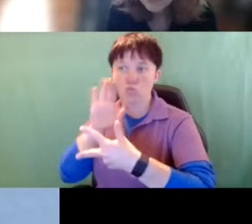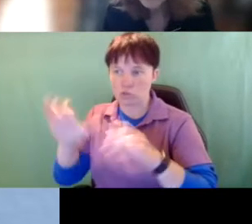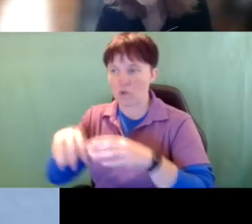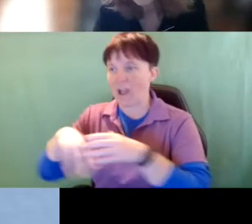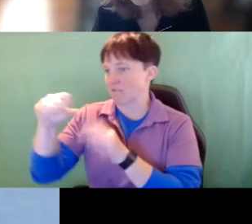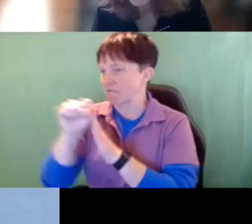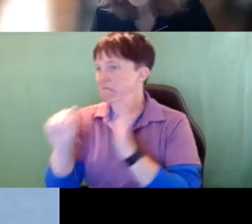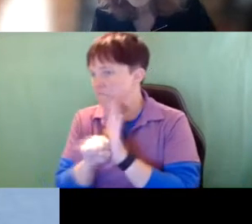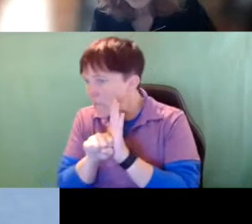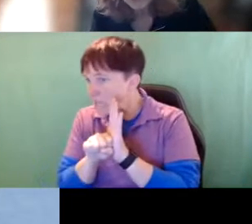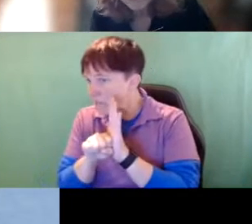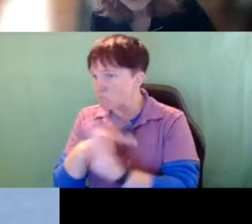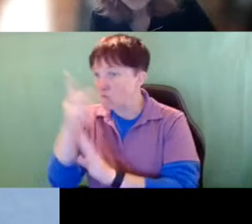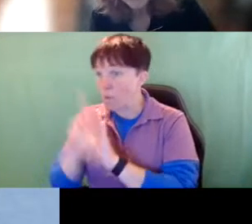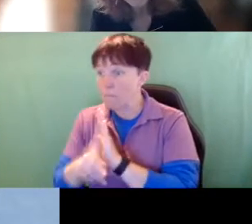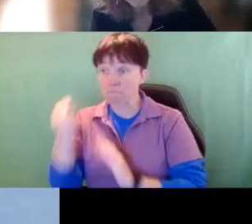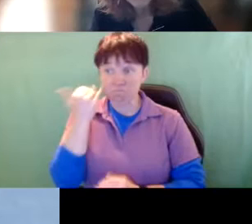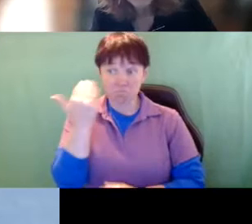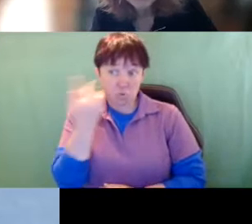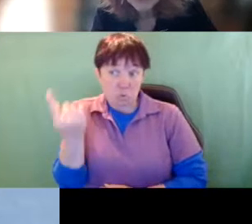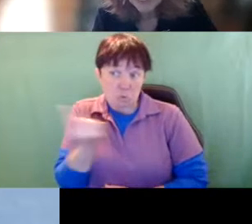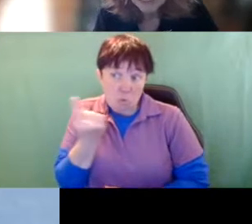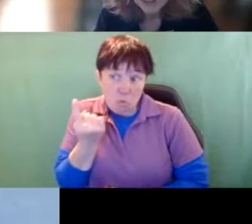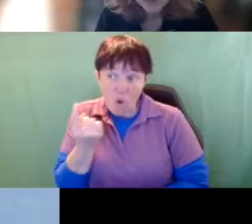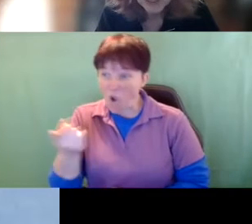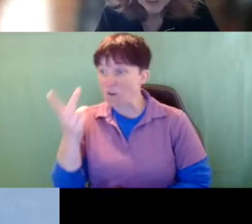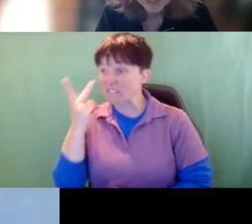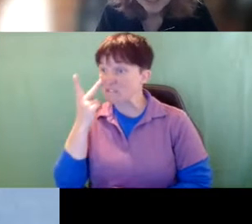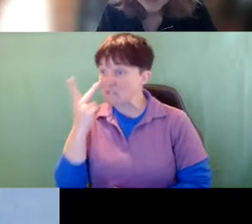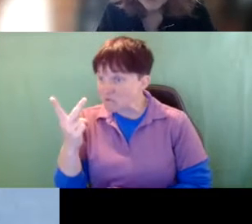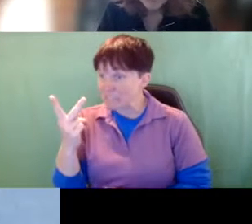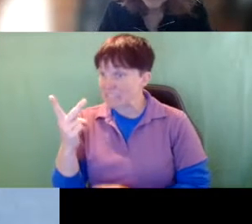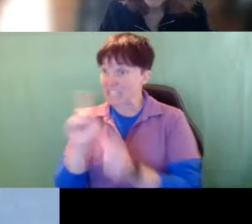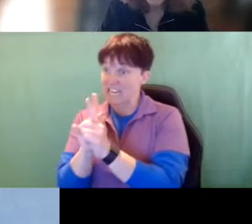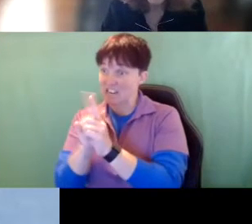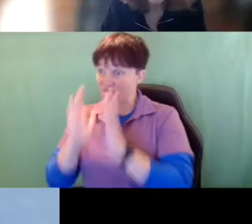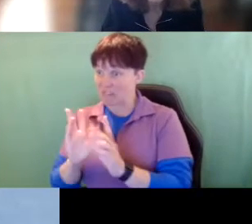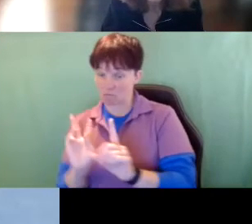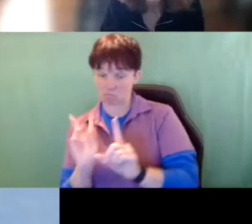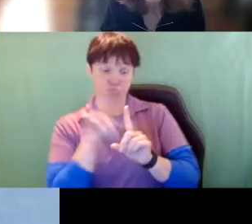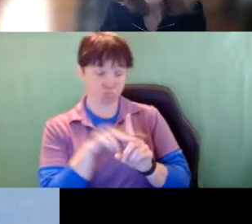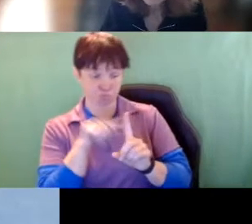So if you know of someone, or, you see, an intervener being assigned to a student it’s